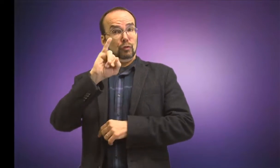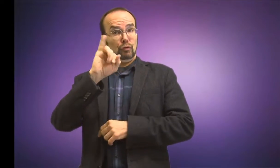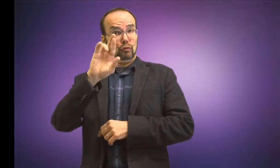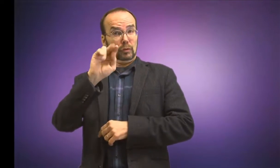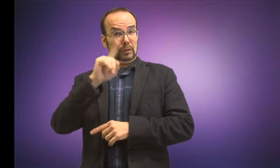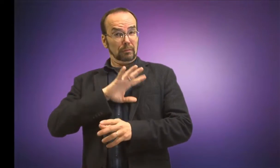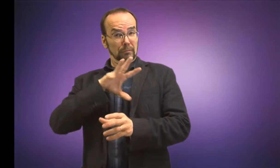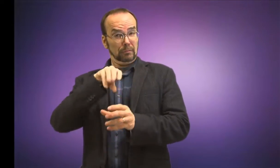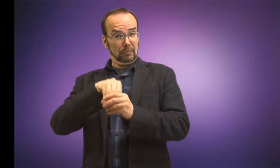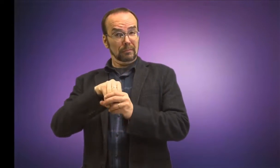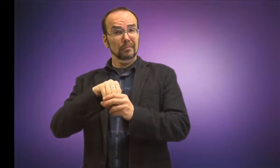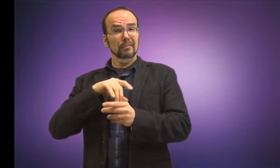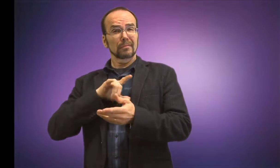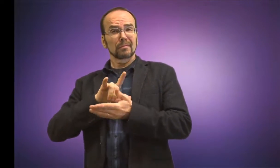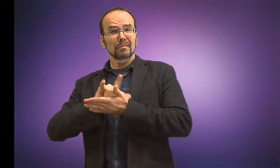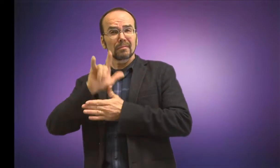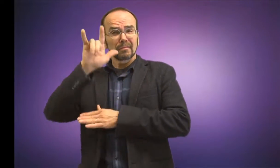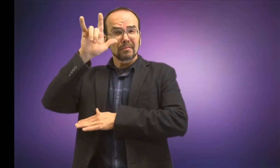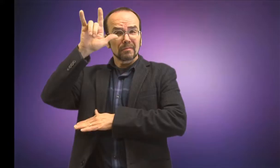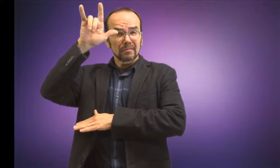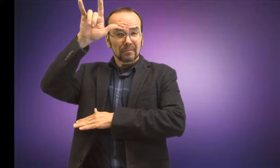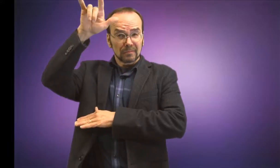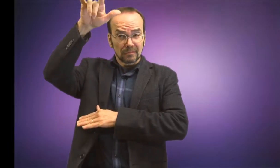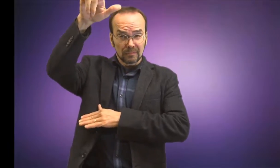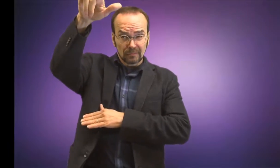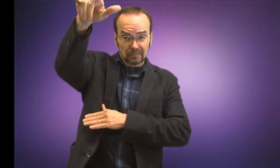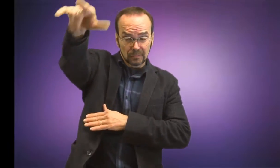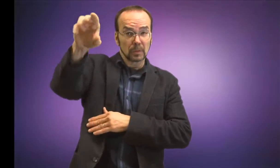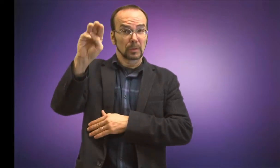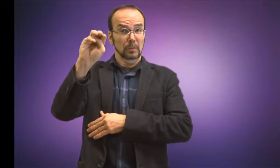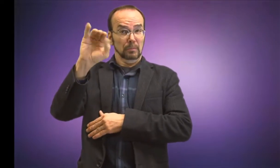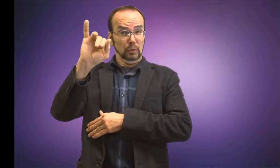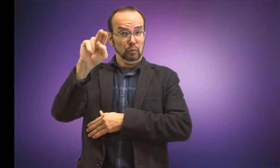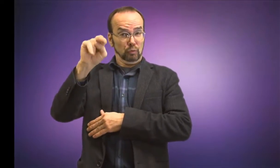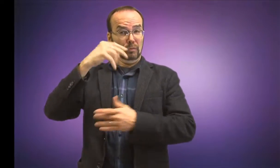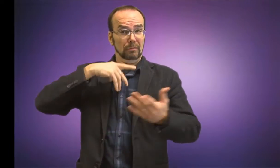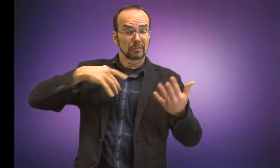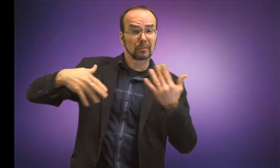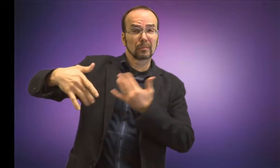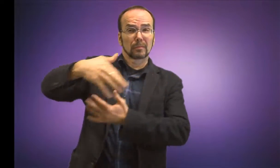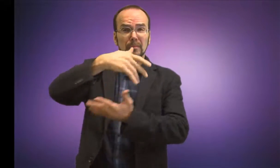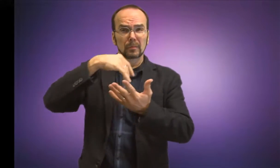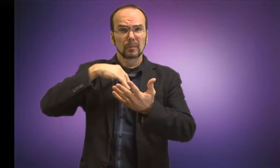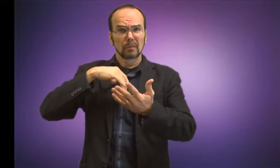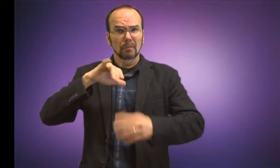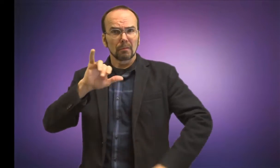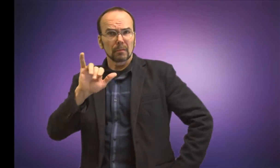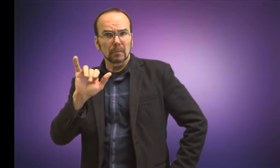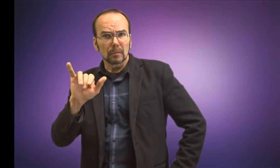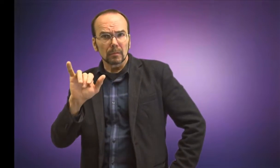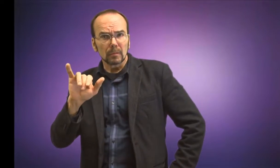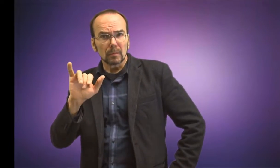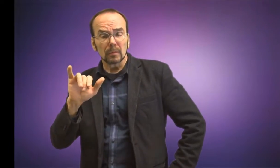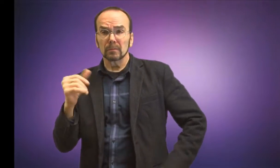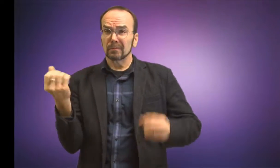I got involved with JR NAD and flew to Minnesota to mingle and got a revelation..